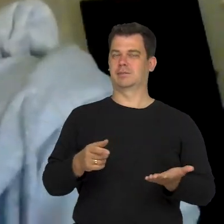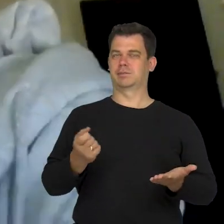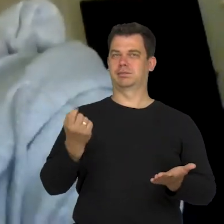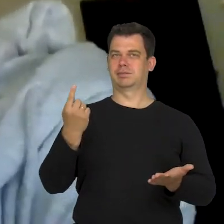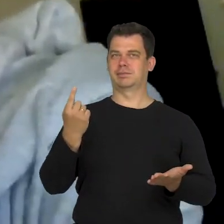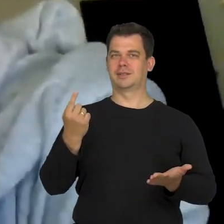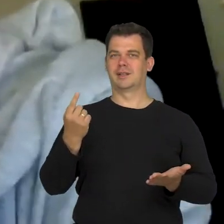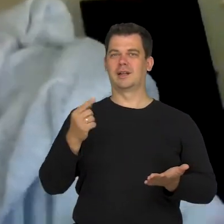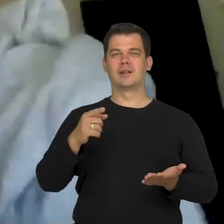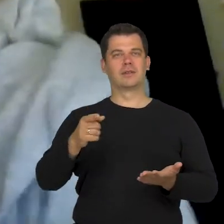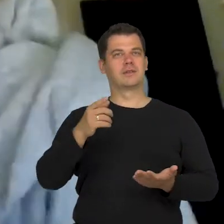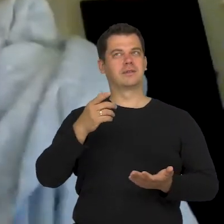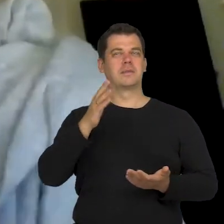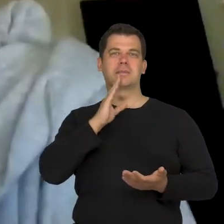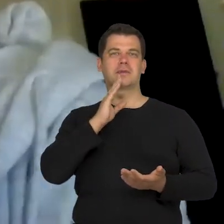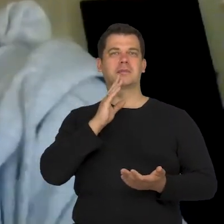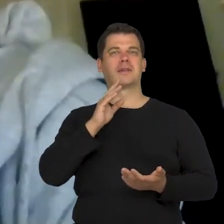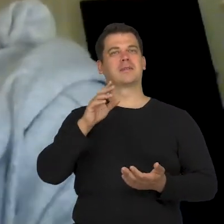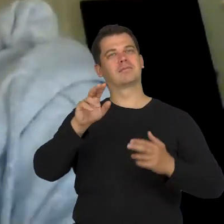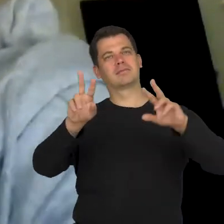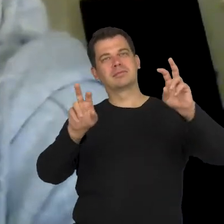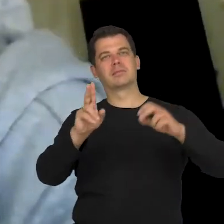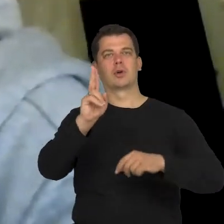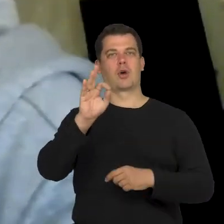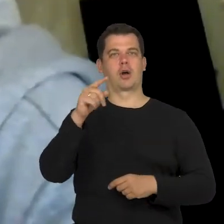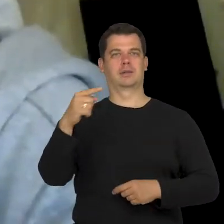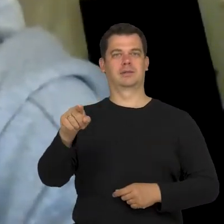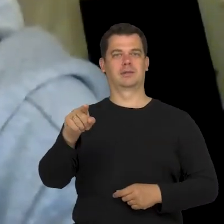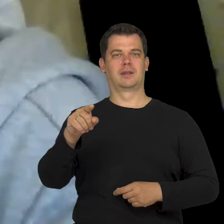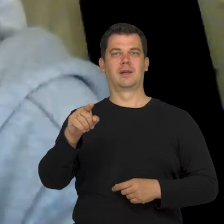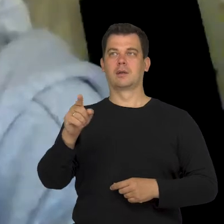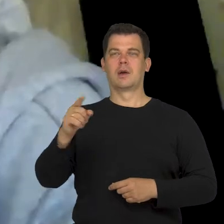some codes for what is acceptable and what isn't